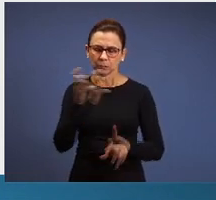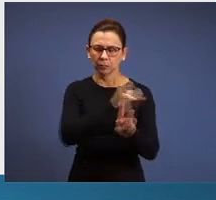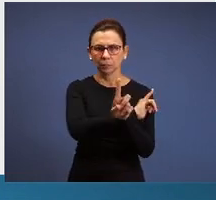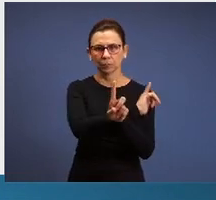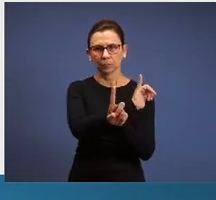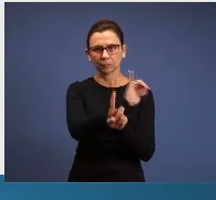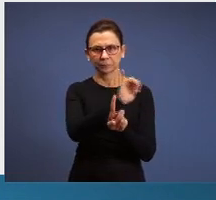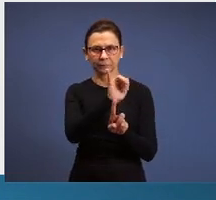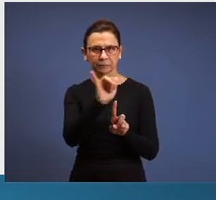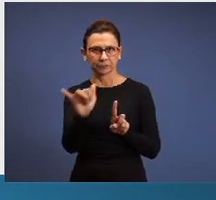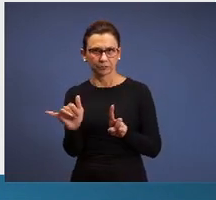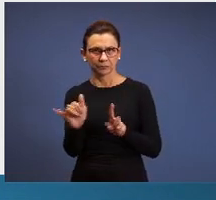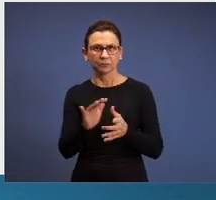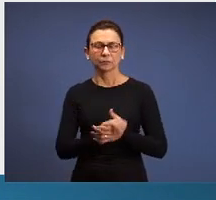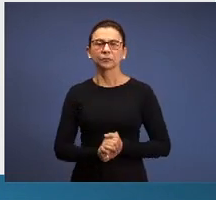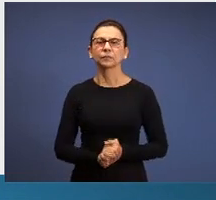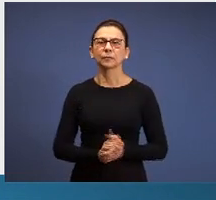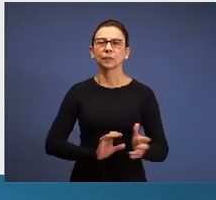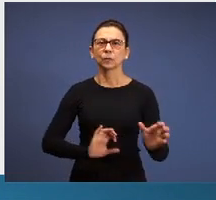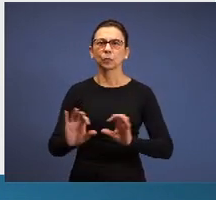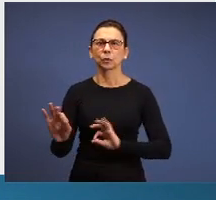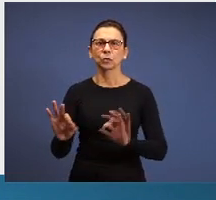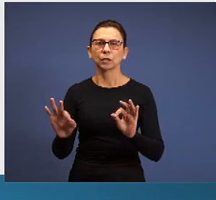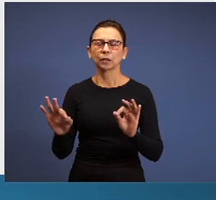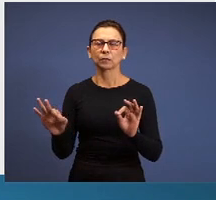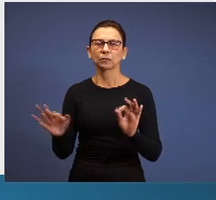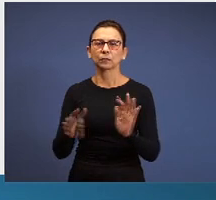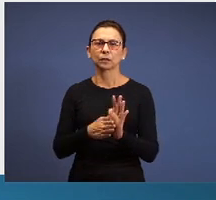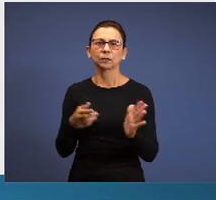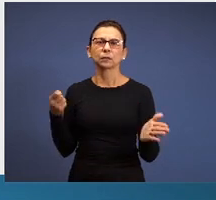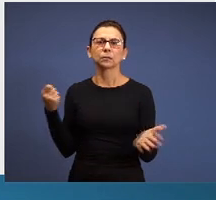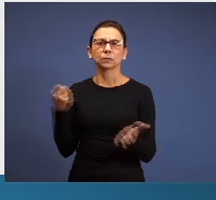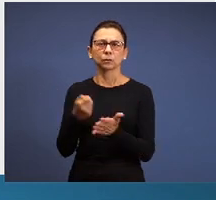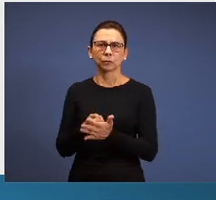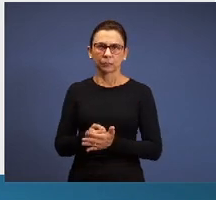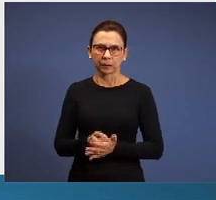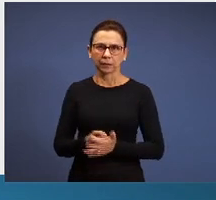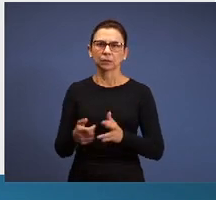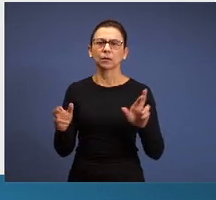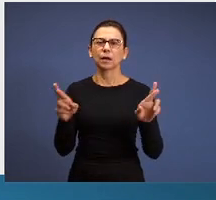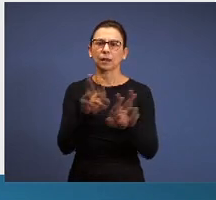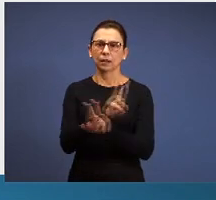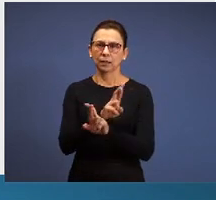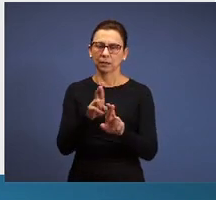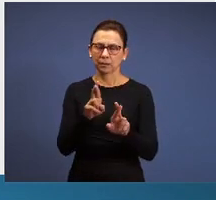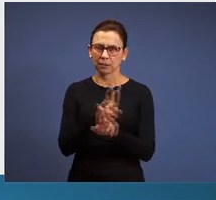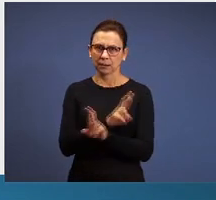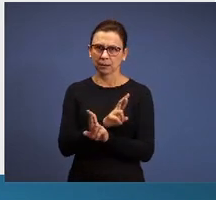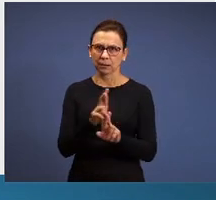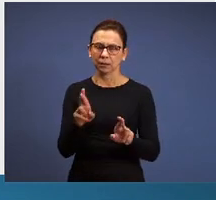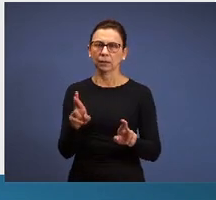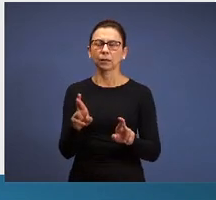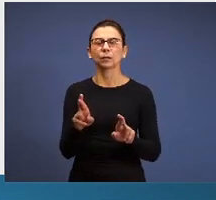So, execution of the church project, the relation existing in the period of the churches, involving